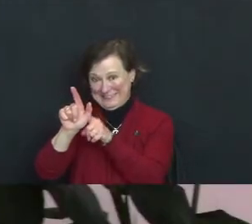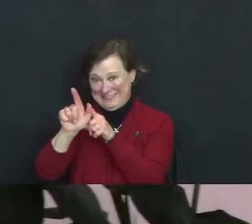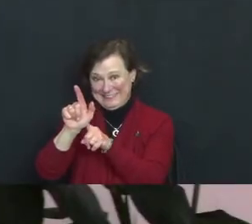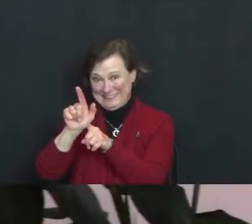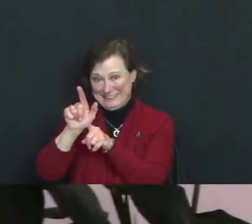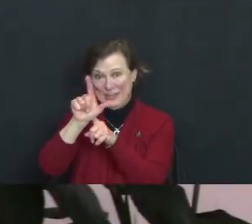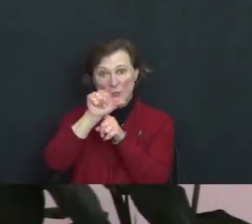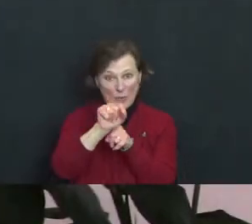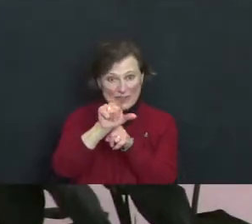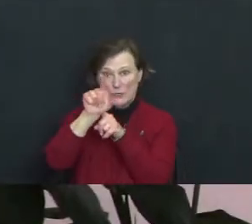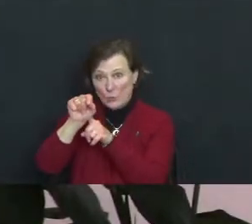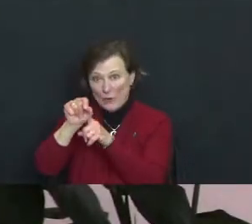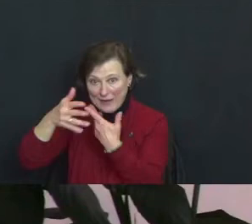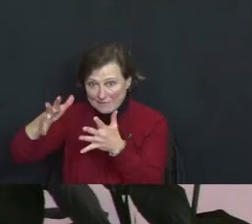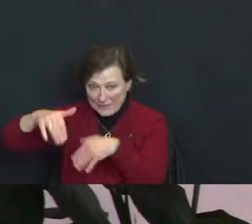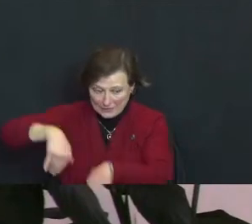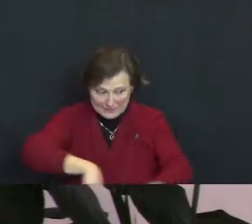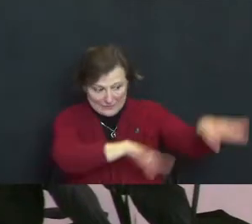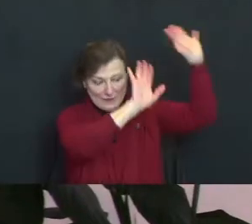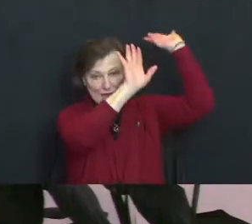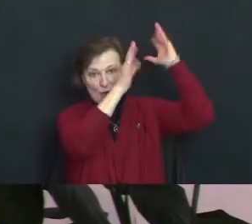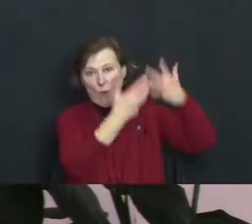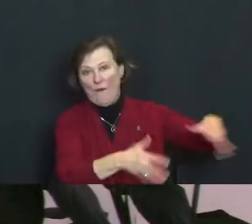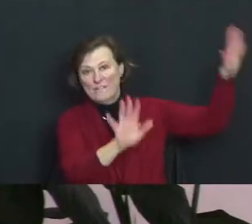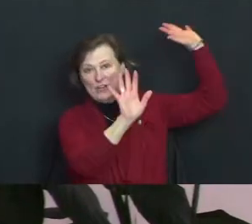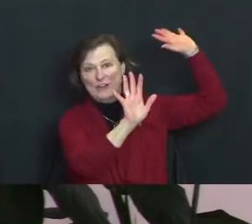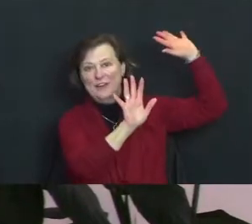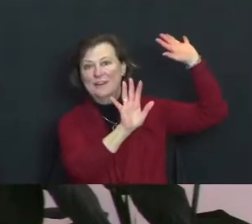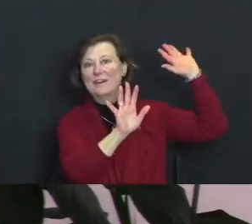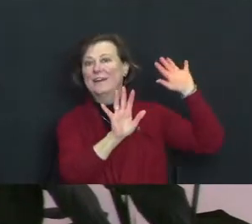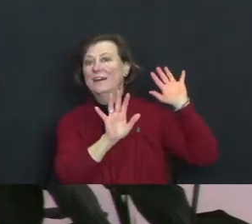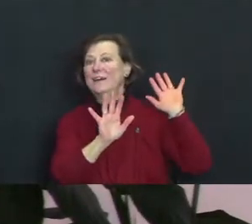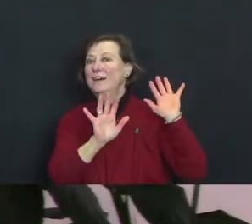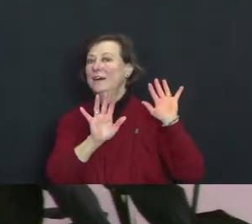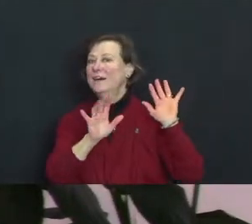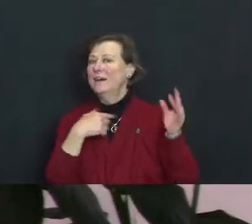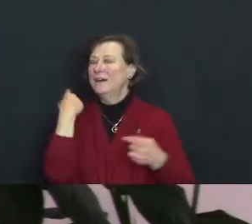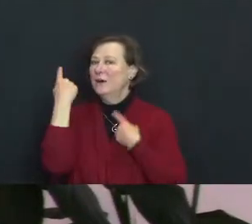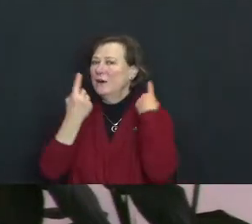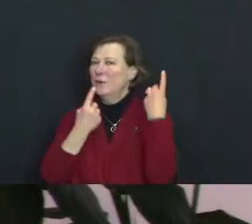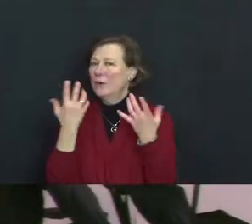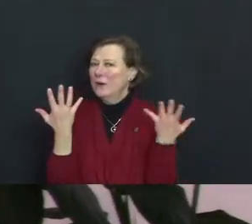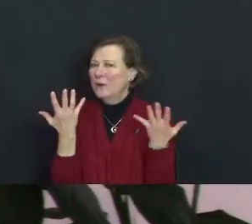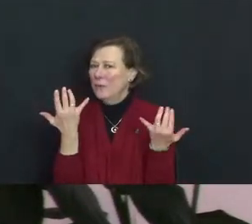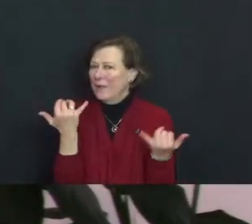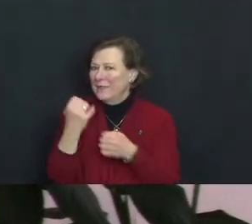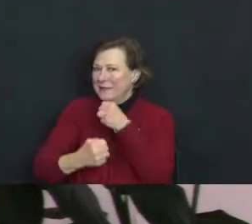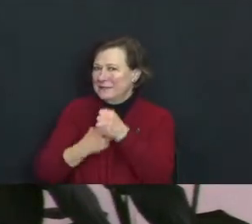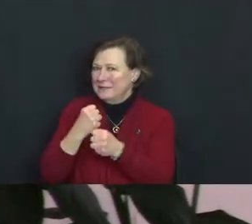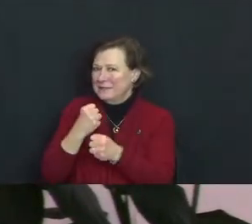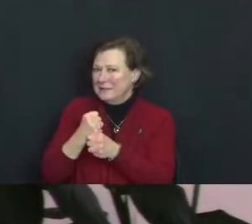2020 is over! I wonder what this next year's going to be like.